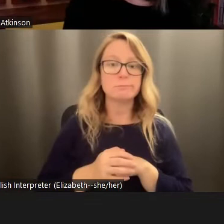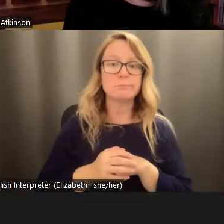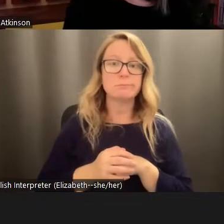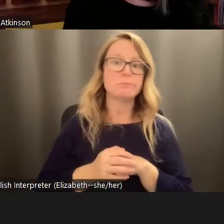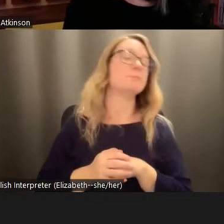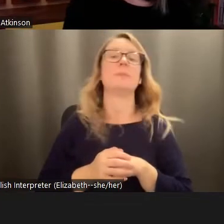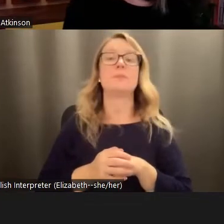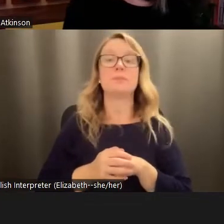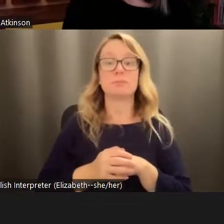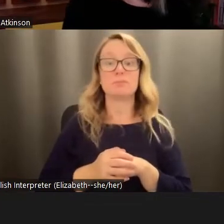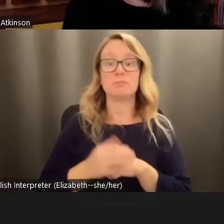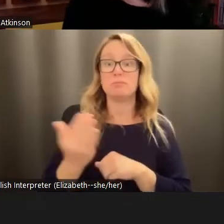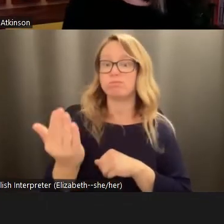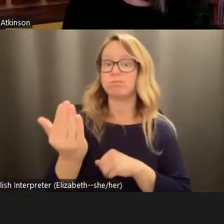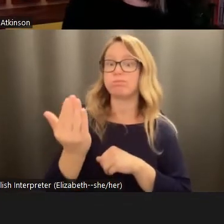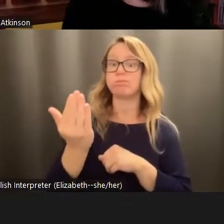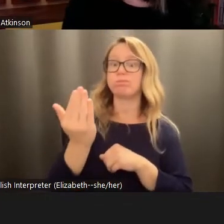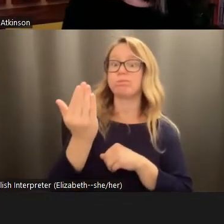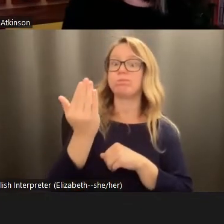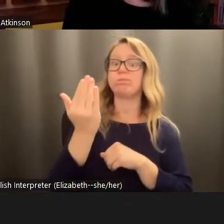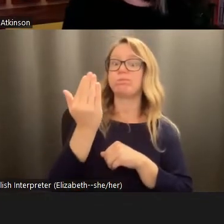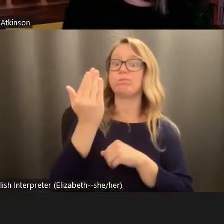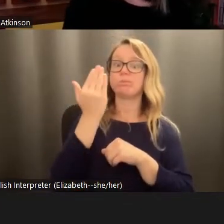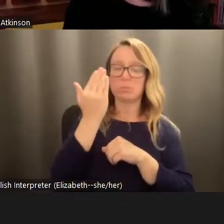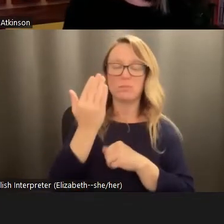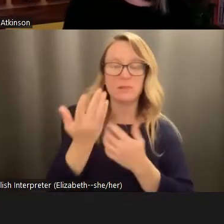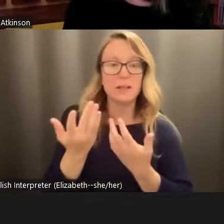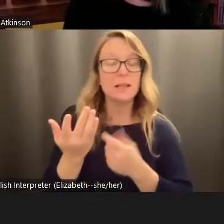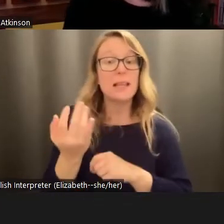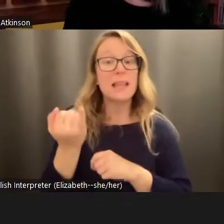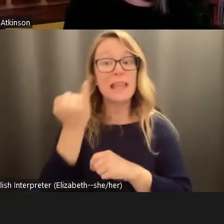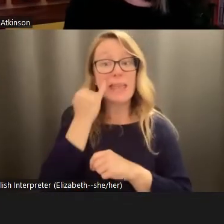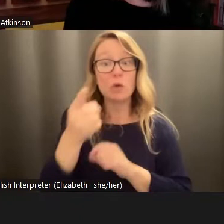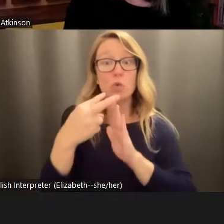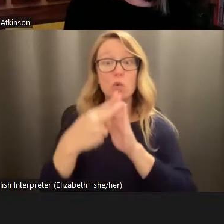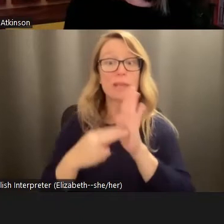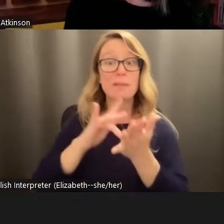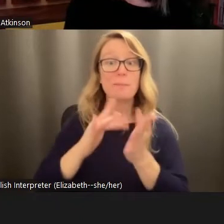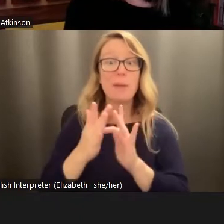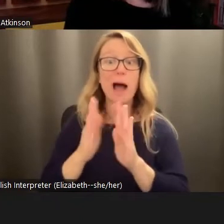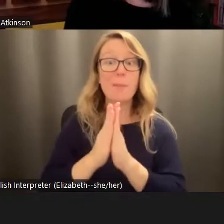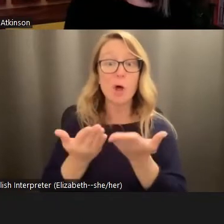it's coming. It's a wave that's coming. It's almost like if you read the Bible, Noah's Ark when Noah kept trying to warn the